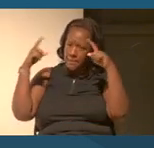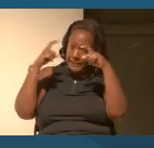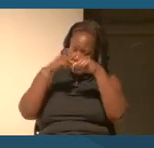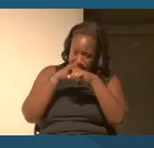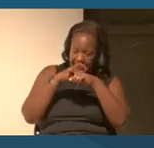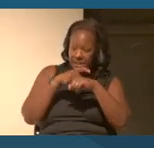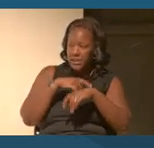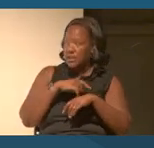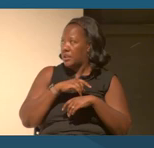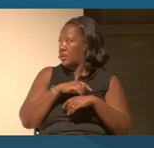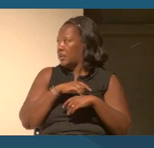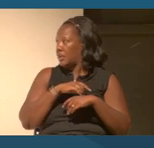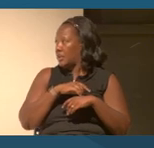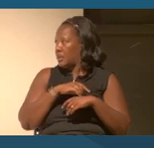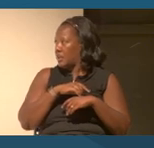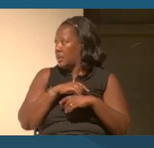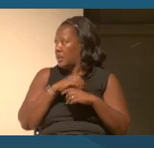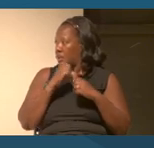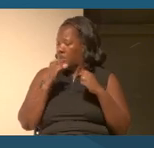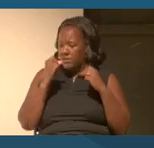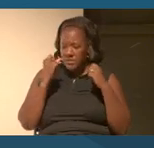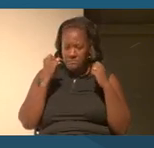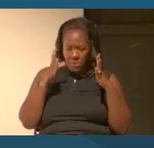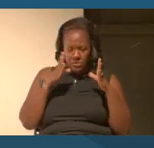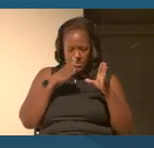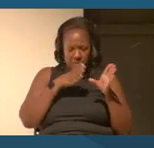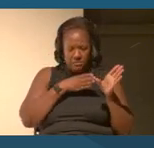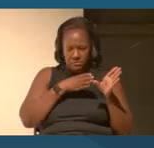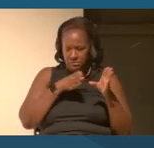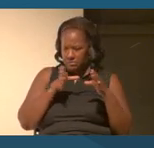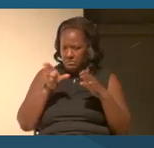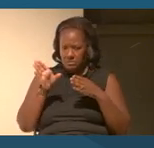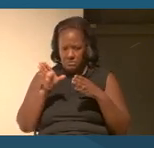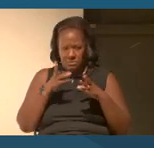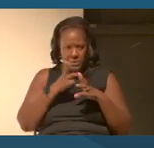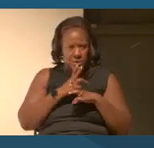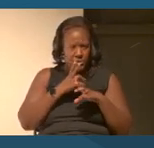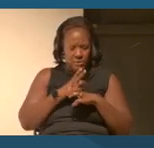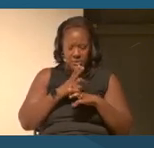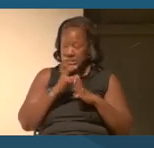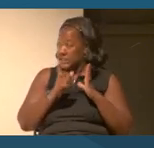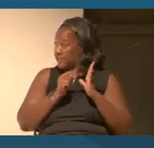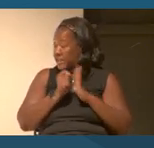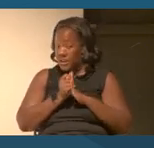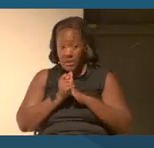And so there's multiple places where we might go and using this video for. (CROSSTALK) Yes, yes.